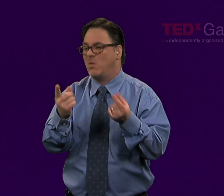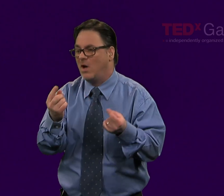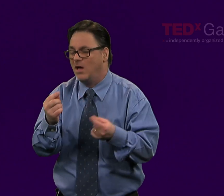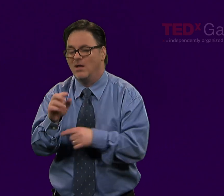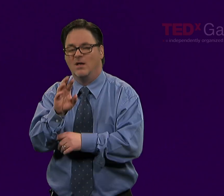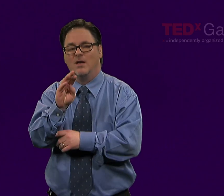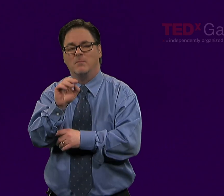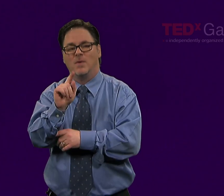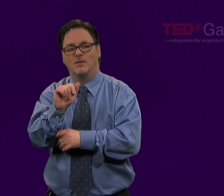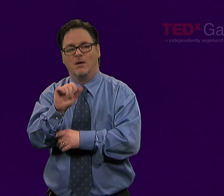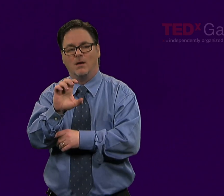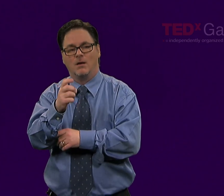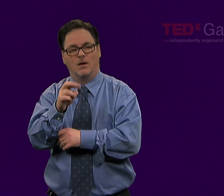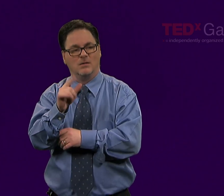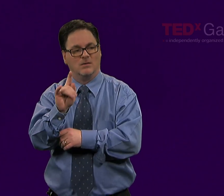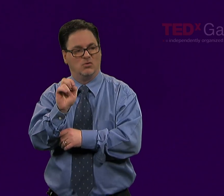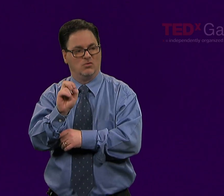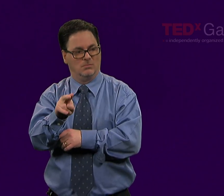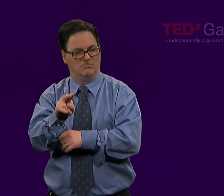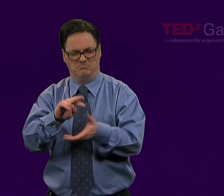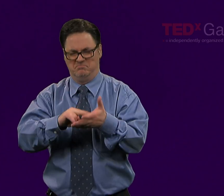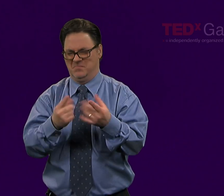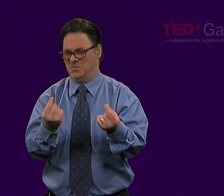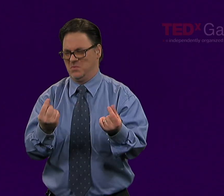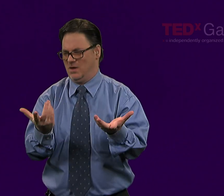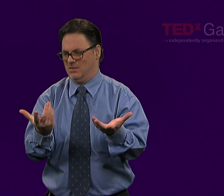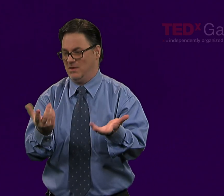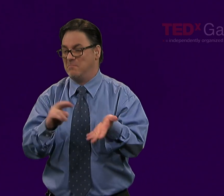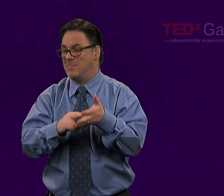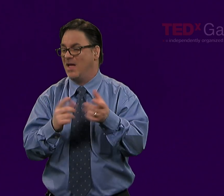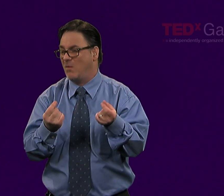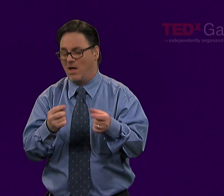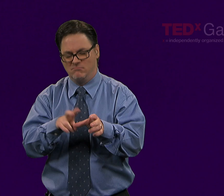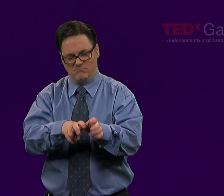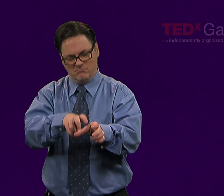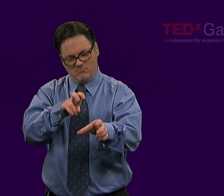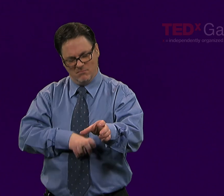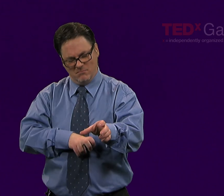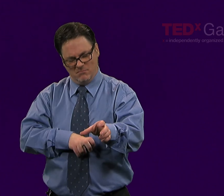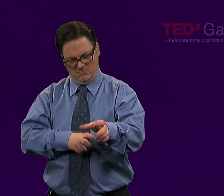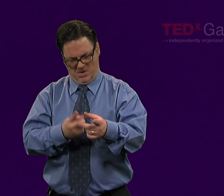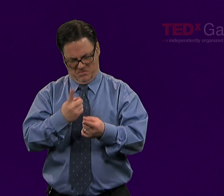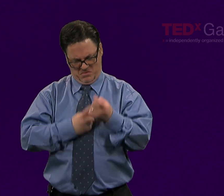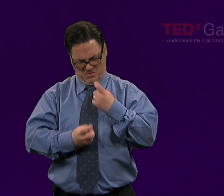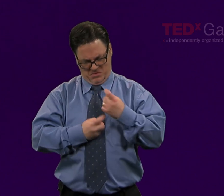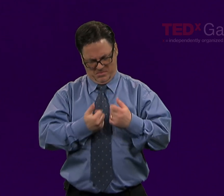This requires a process of metacognition, wherein we question and examine our own ways of thinking and being.